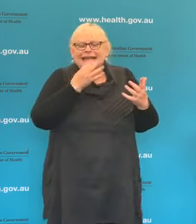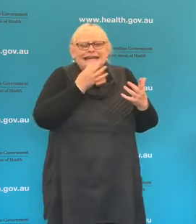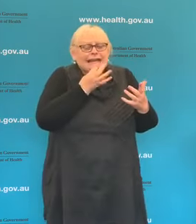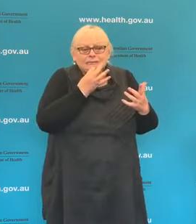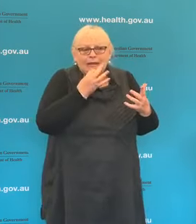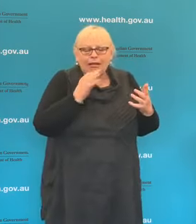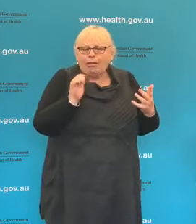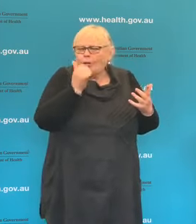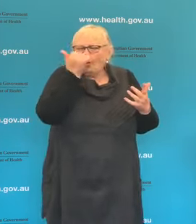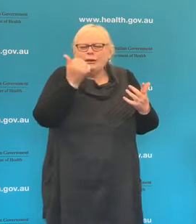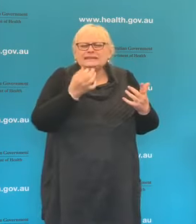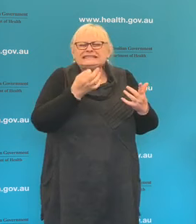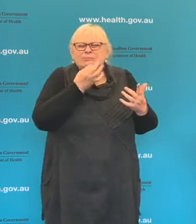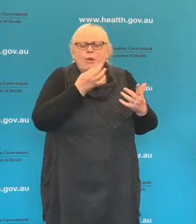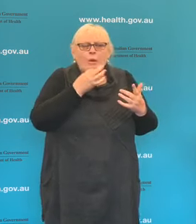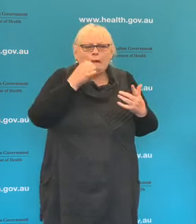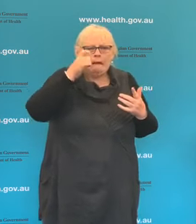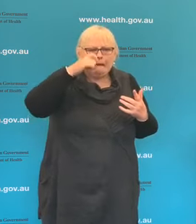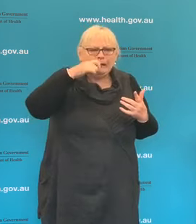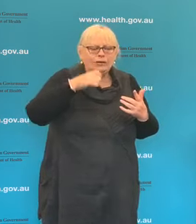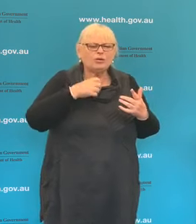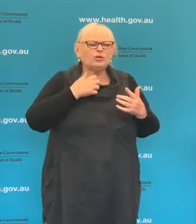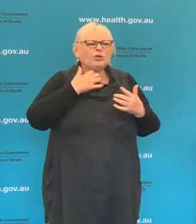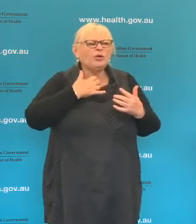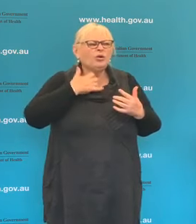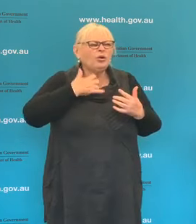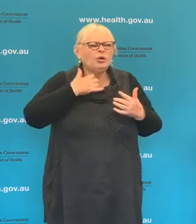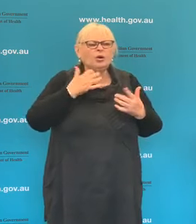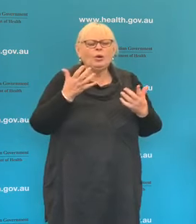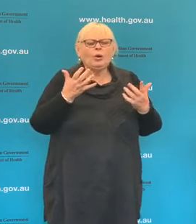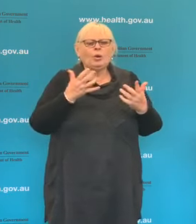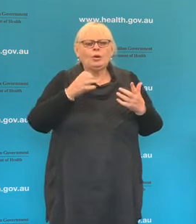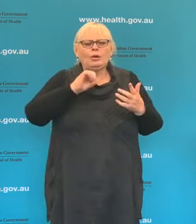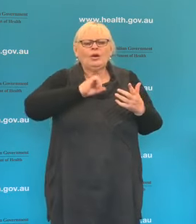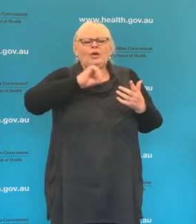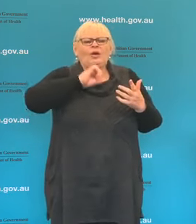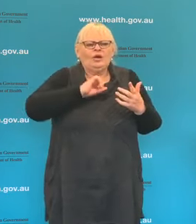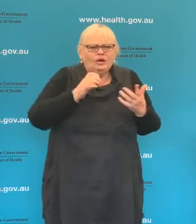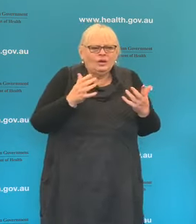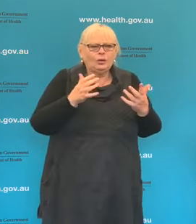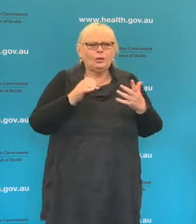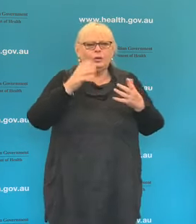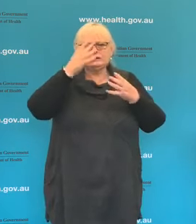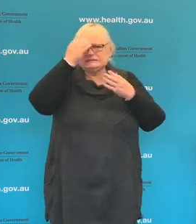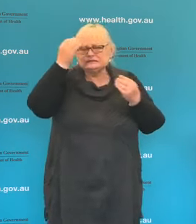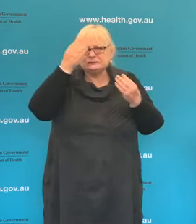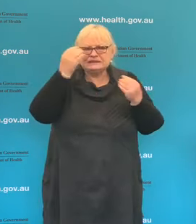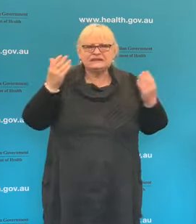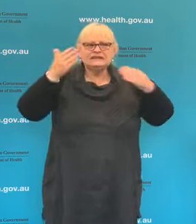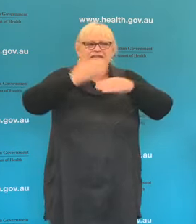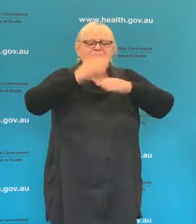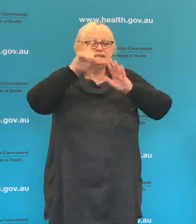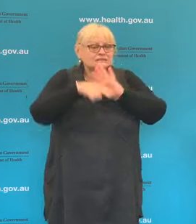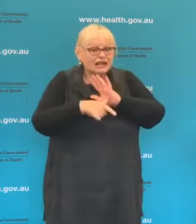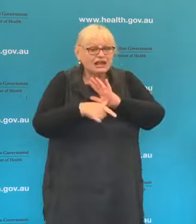slightest sniffle or scratchy throat or cough or sweating at nighttime please